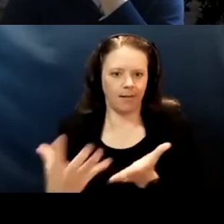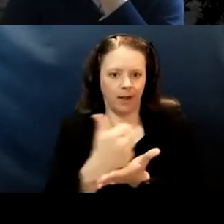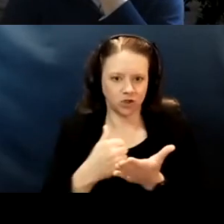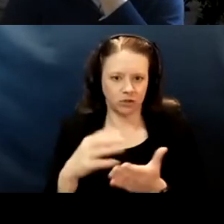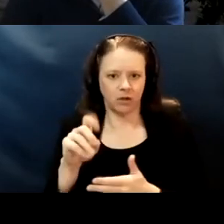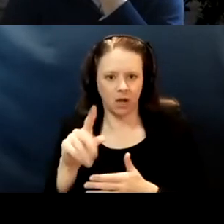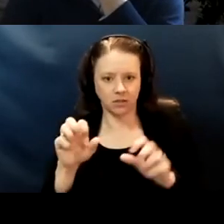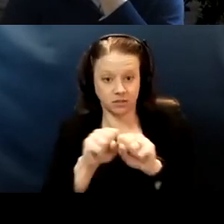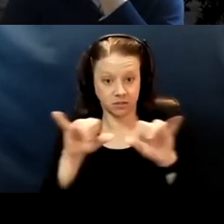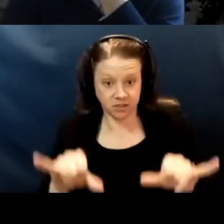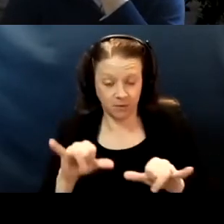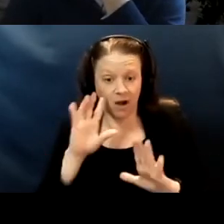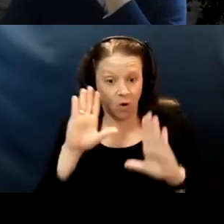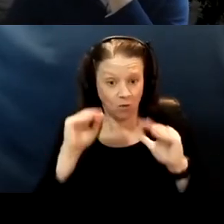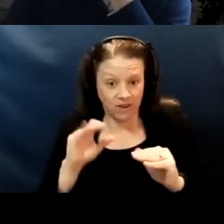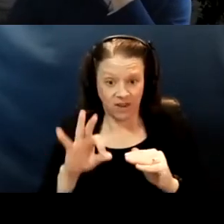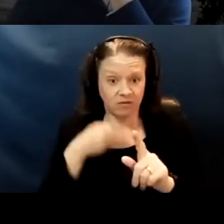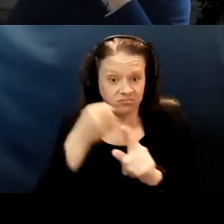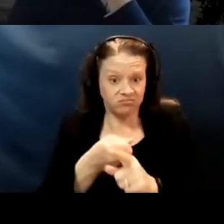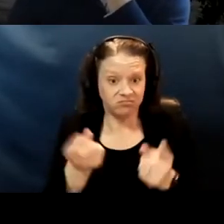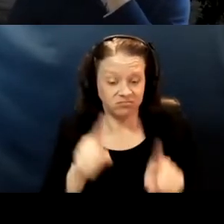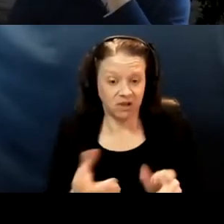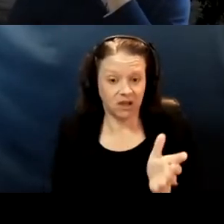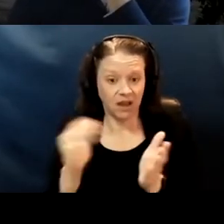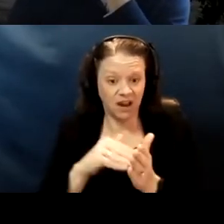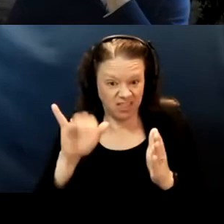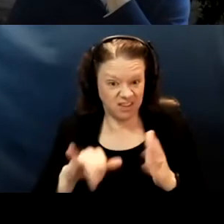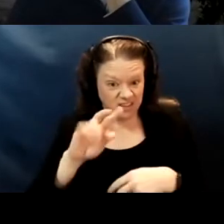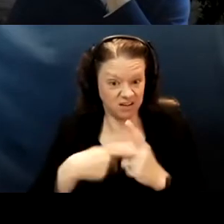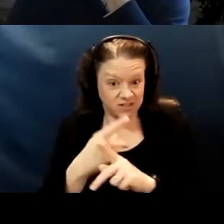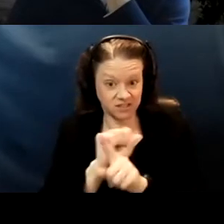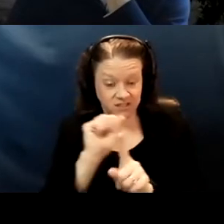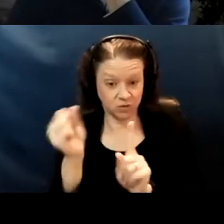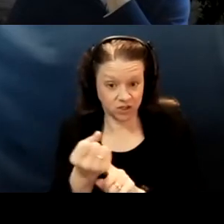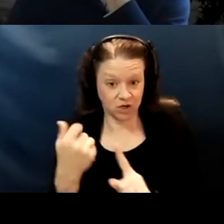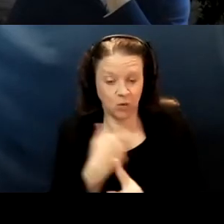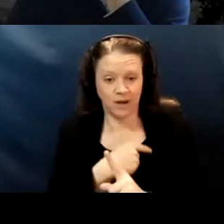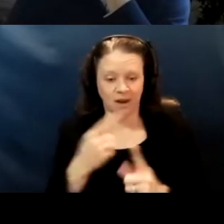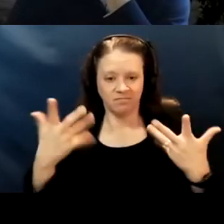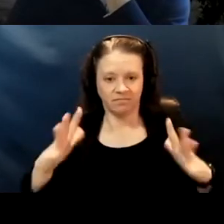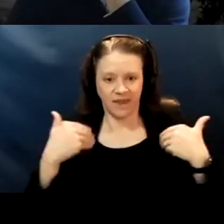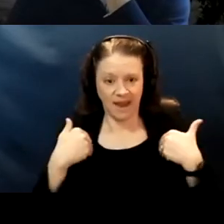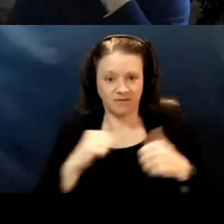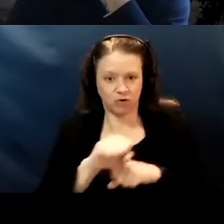in any kind of a similar situation, the structures will be in place that we can say, "Here's the data you want." Right?